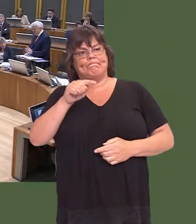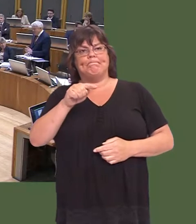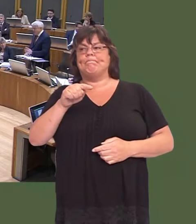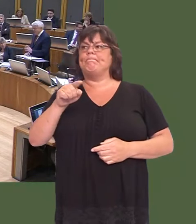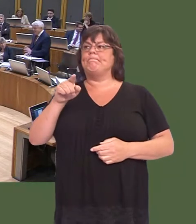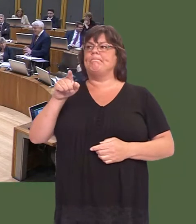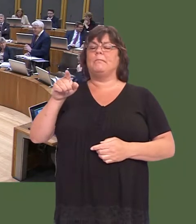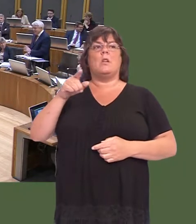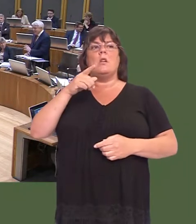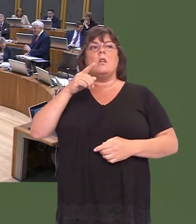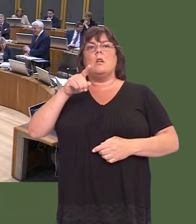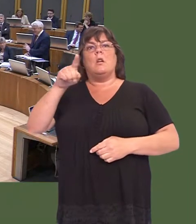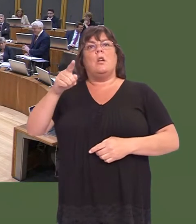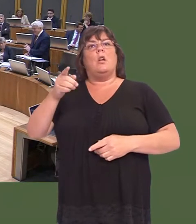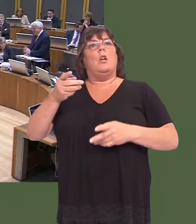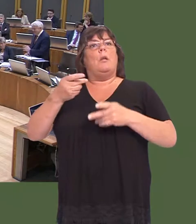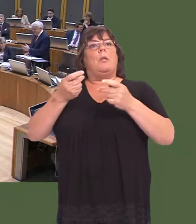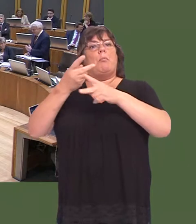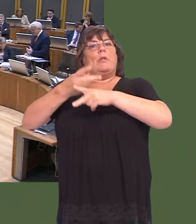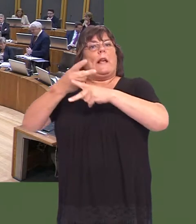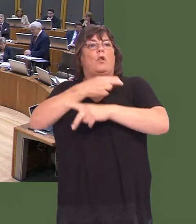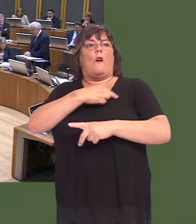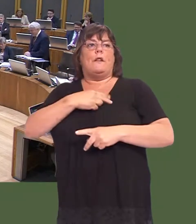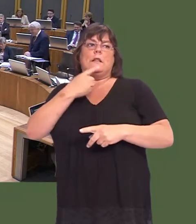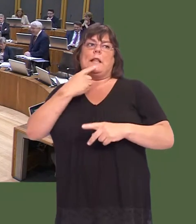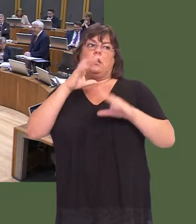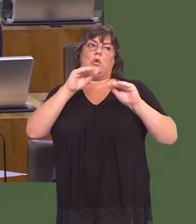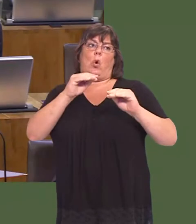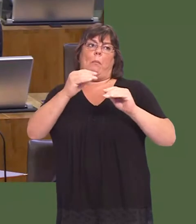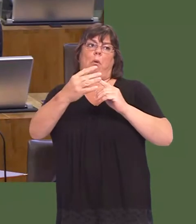Carwyn Jones: The Llywydd rightly stopped people heckling the leader of Plaid Cymru, so she can do the same for me.